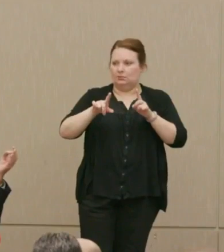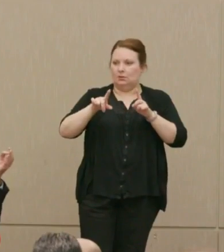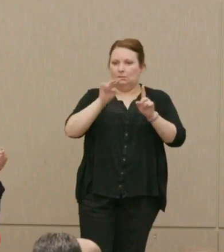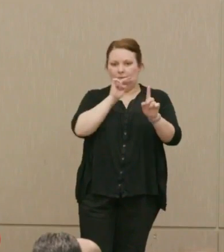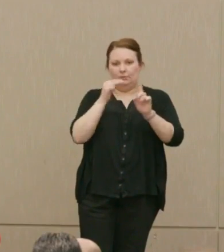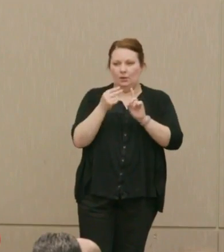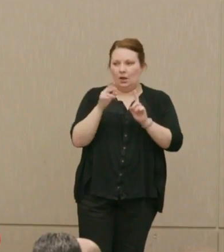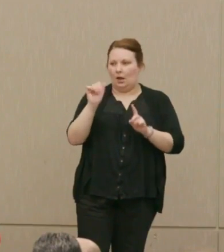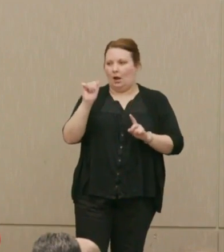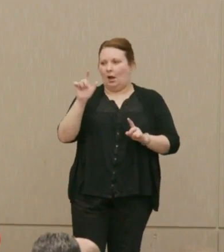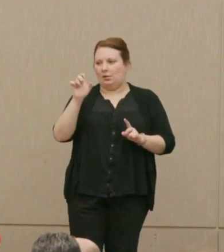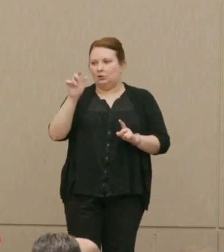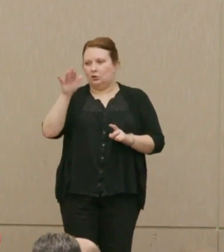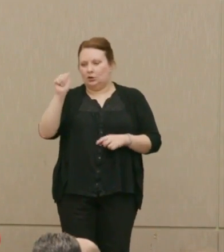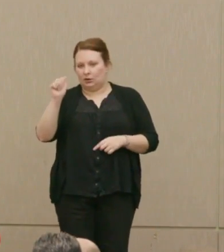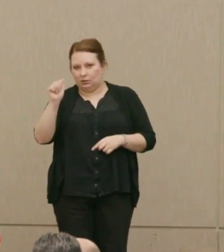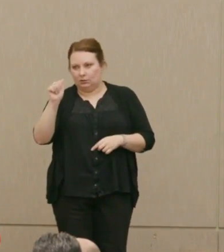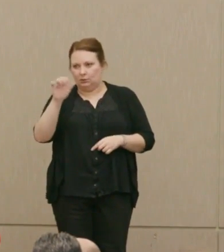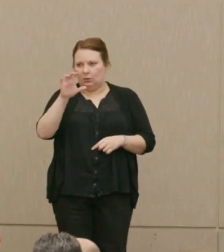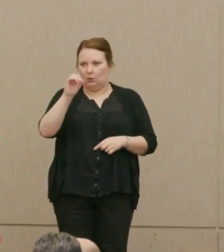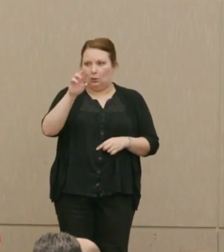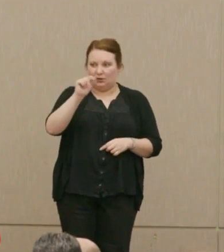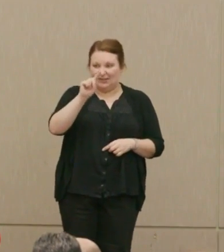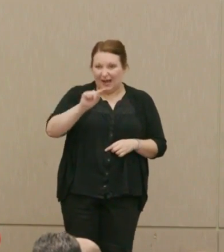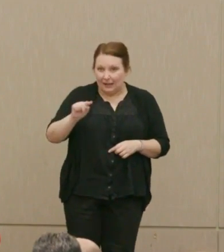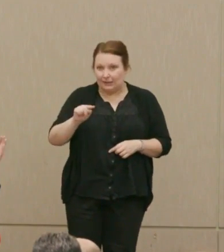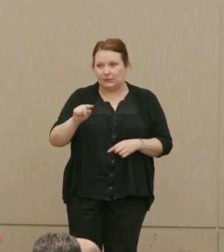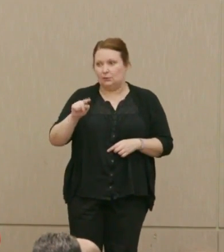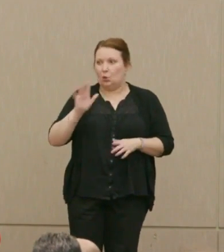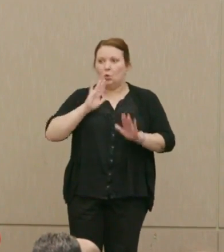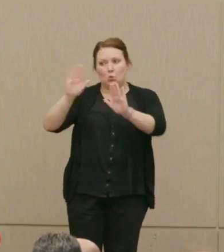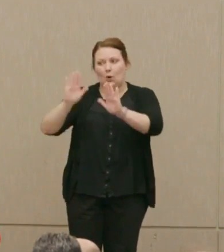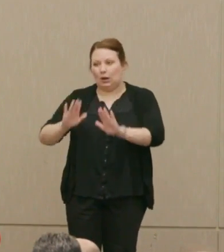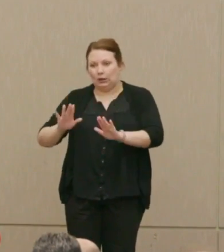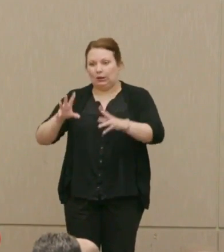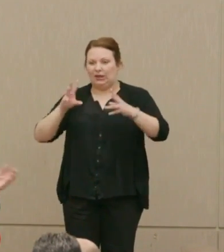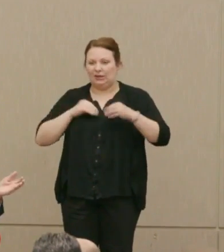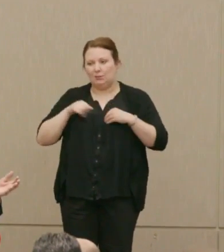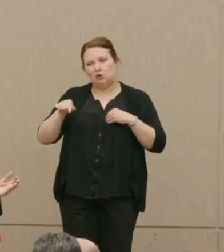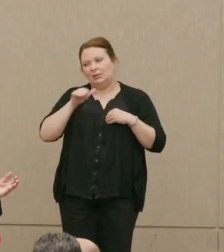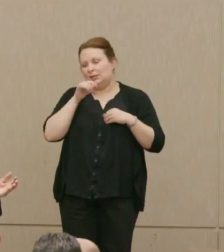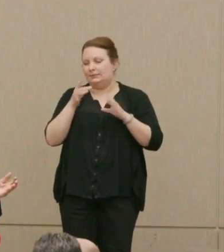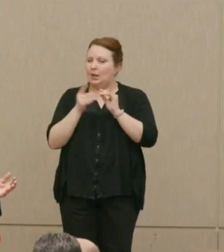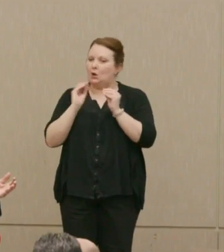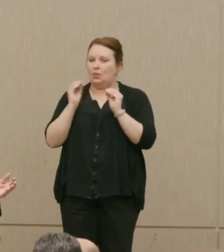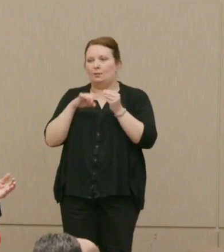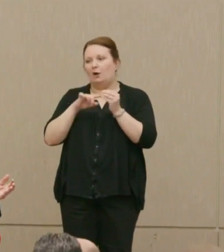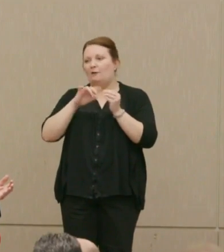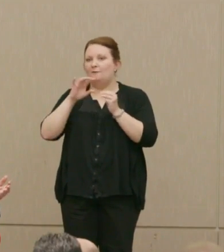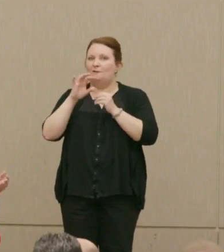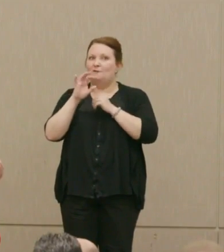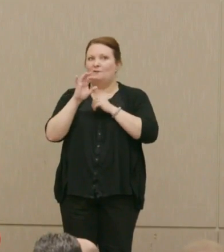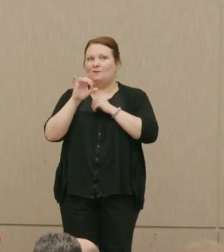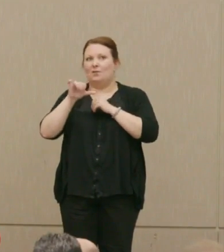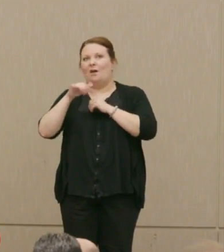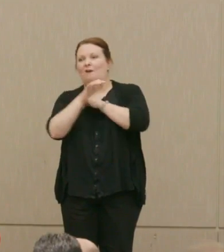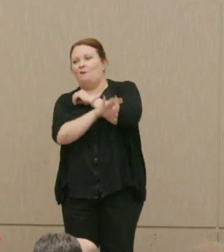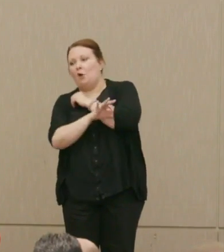Alexandria Ocasio-Cortez, wonderful, except that she doesn't say anything about foreign policy, to my knowledge. She's 20 something.